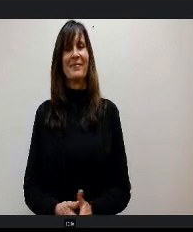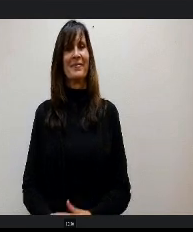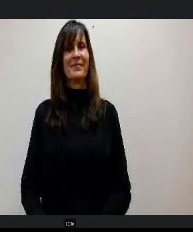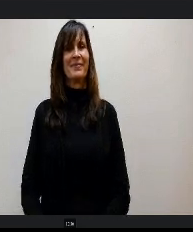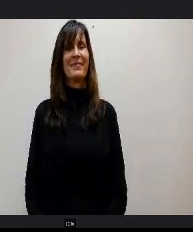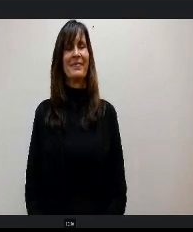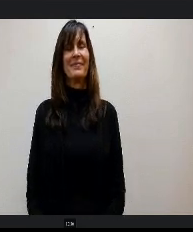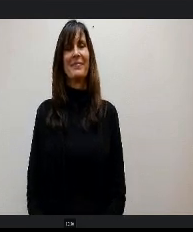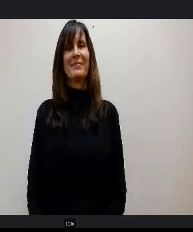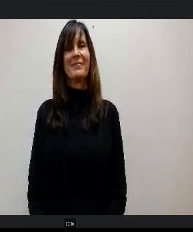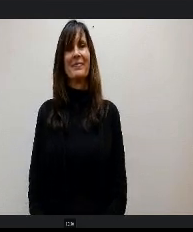Mom and dad.